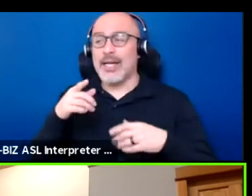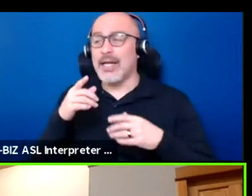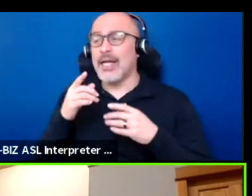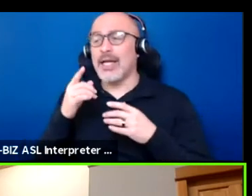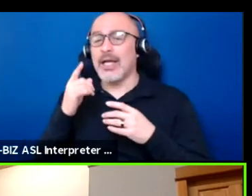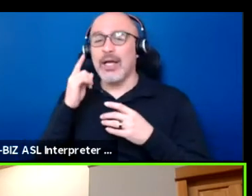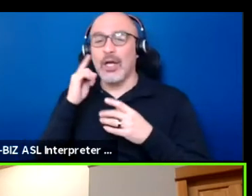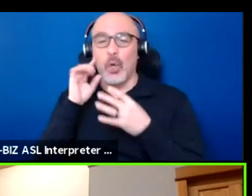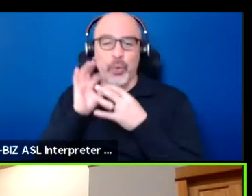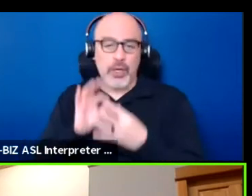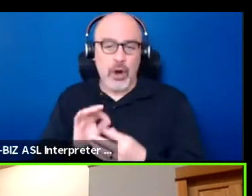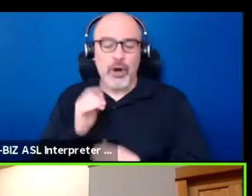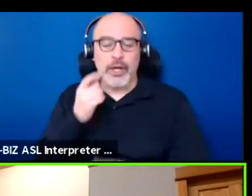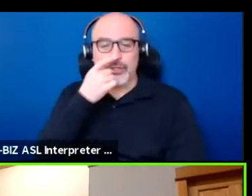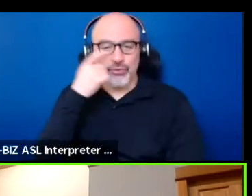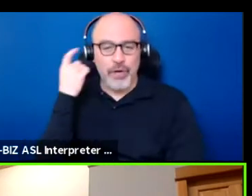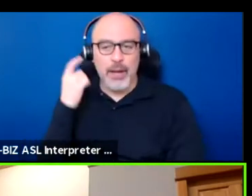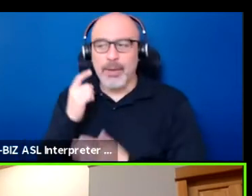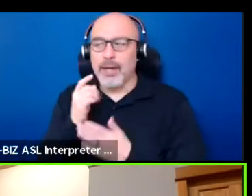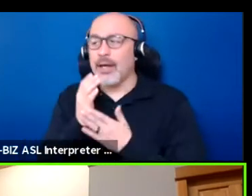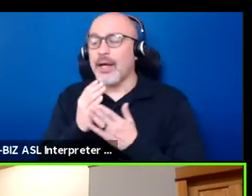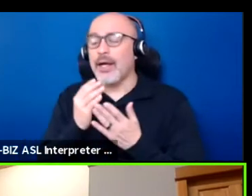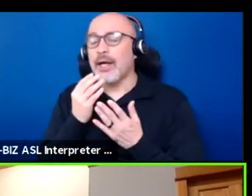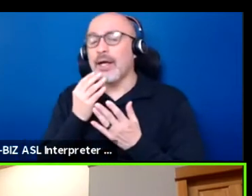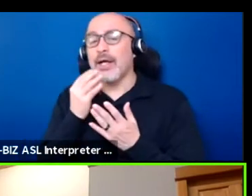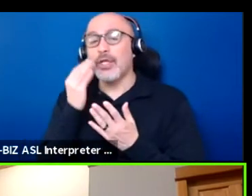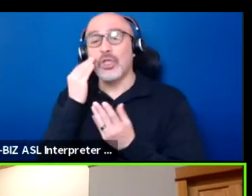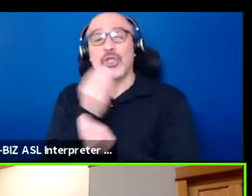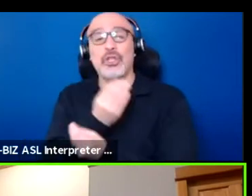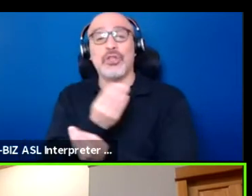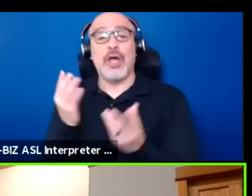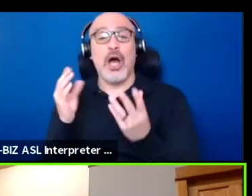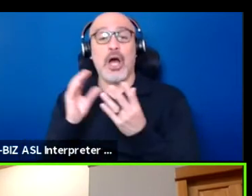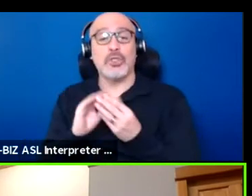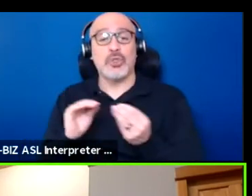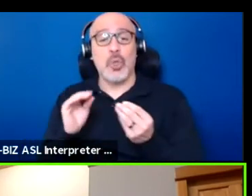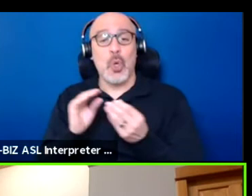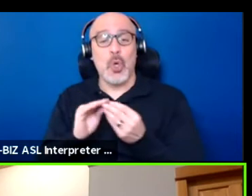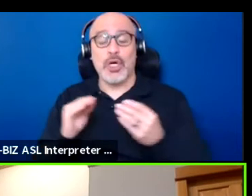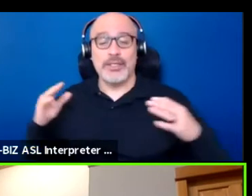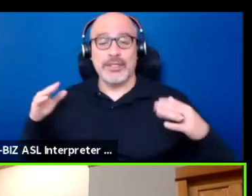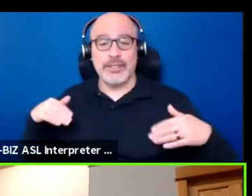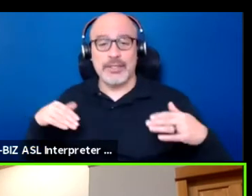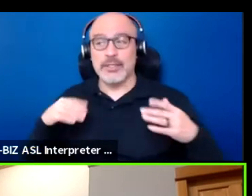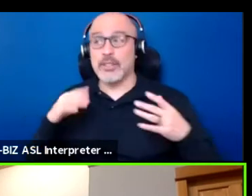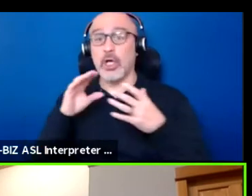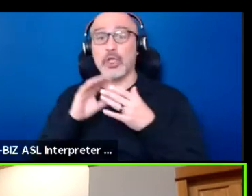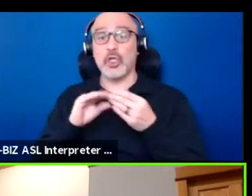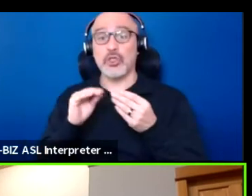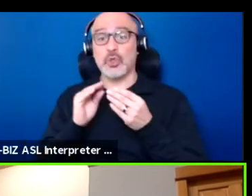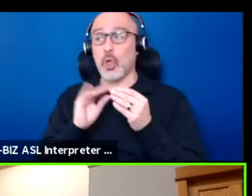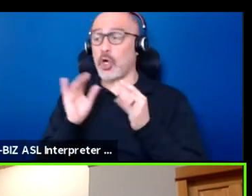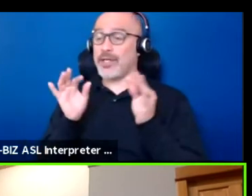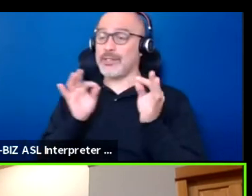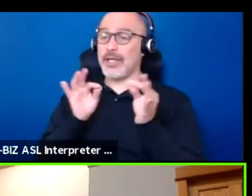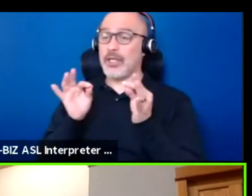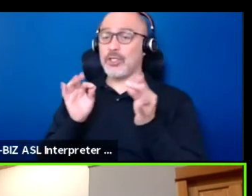the stories that have yet to be told in terms of in those stories are instructions to us as native people, you know,